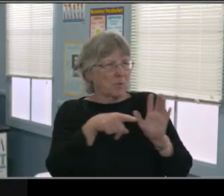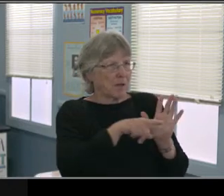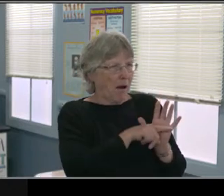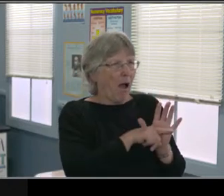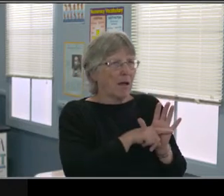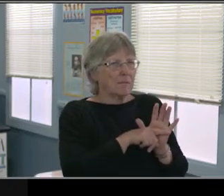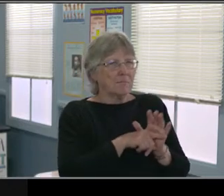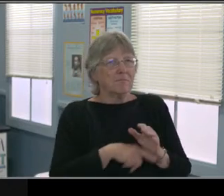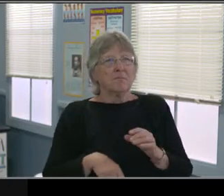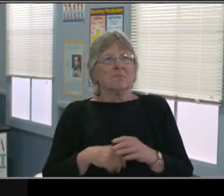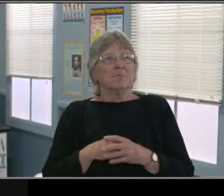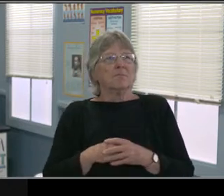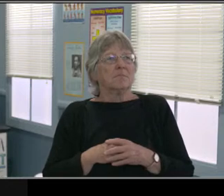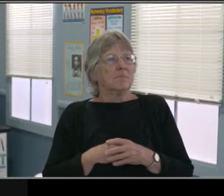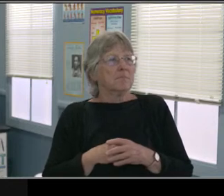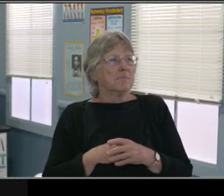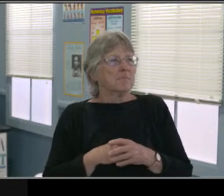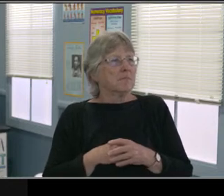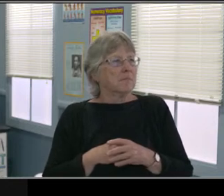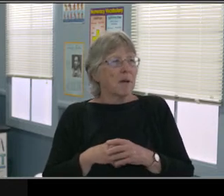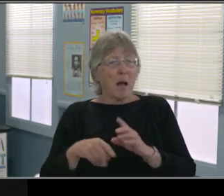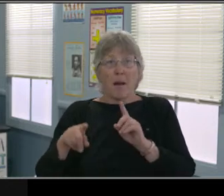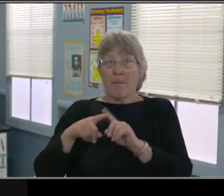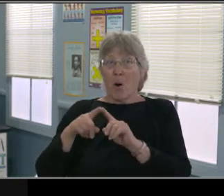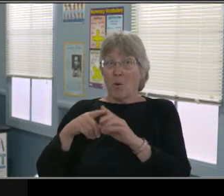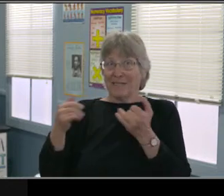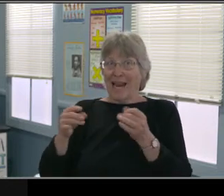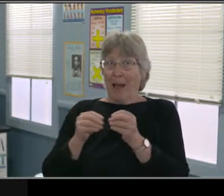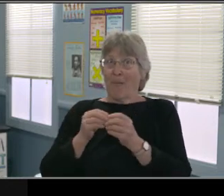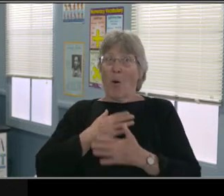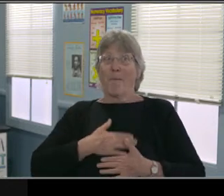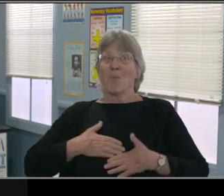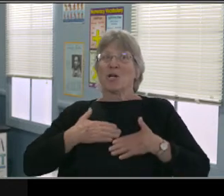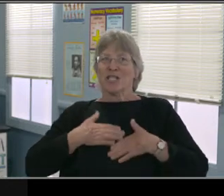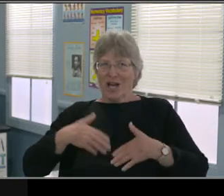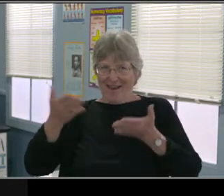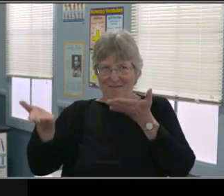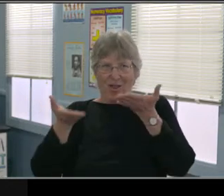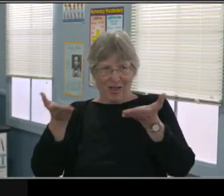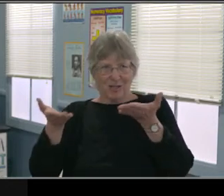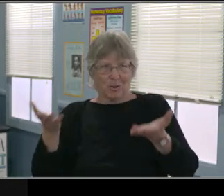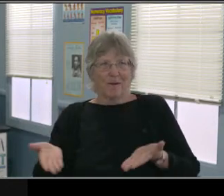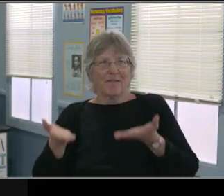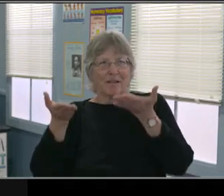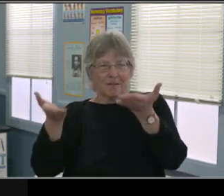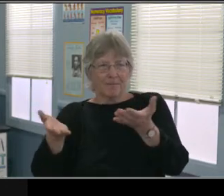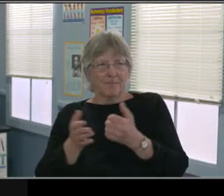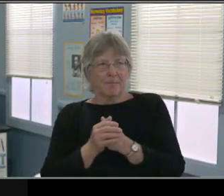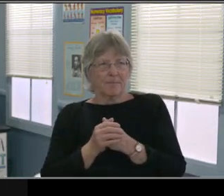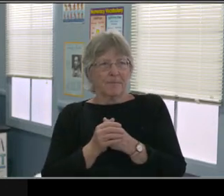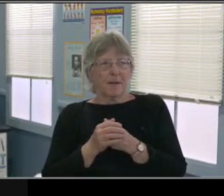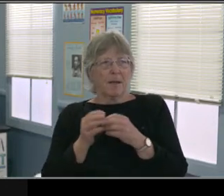I'm sure somebody will talk about this next but a lot more kids are feeling the stressors